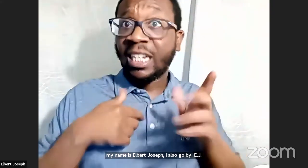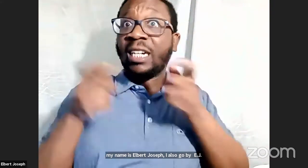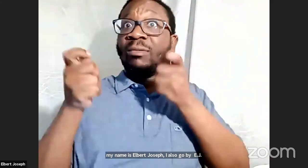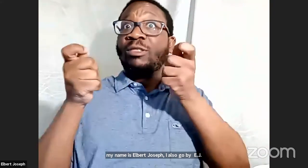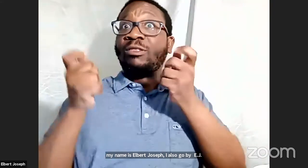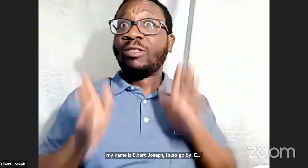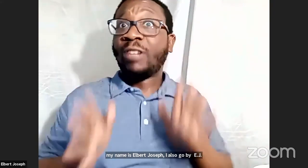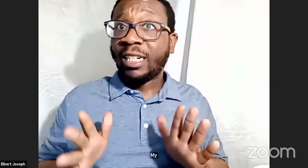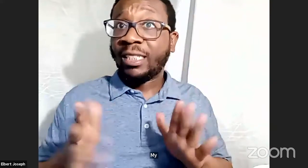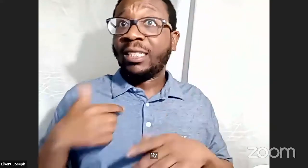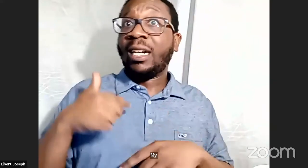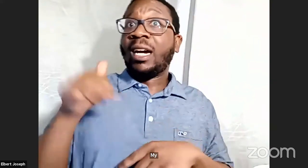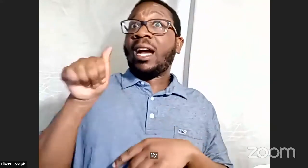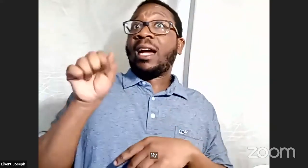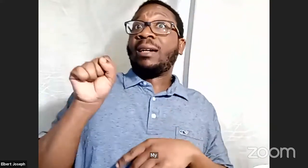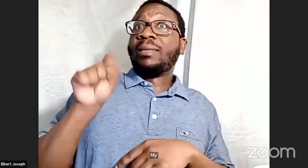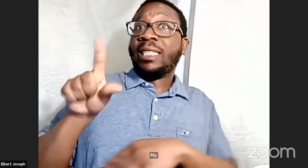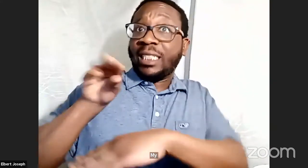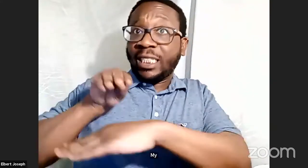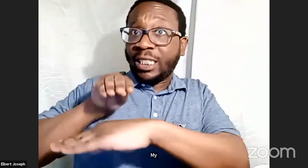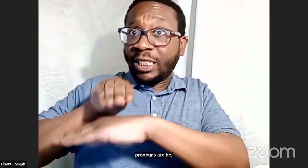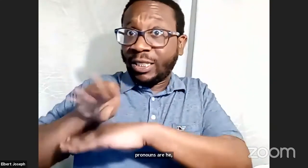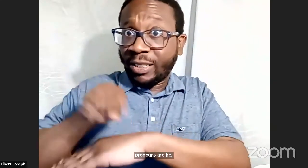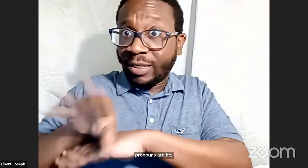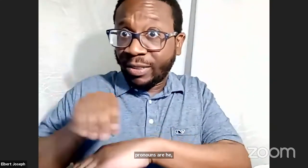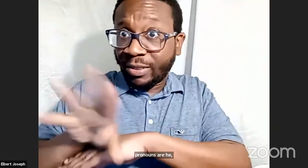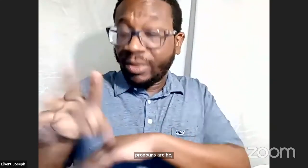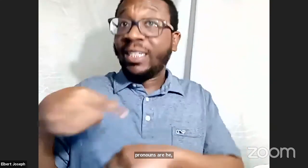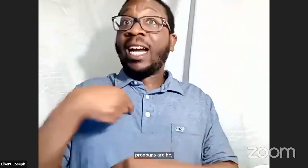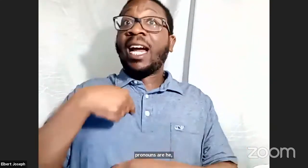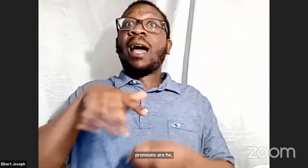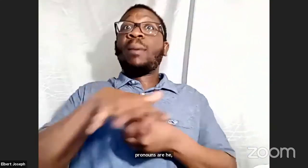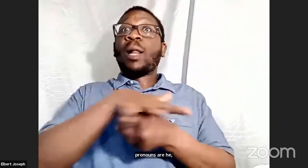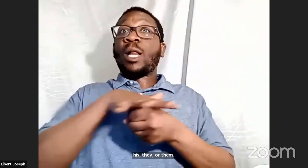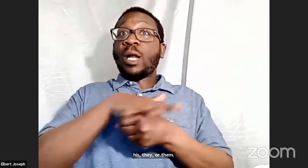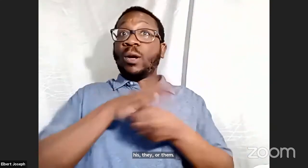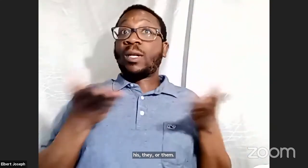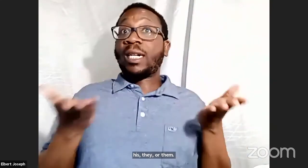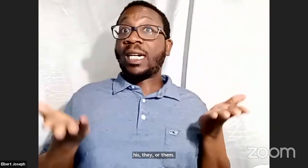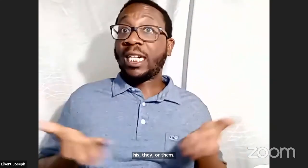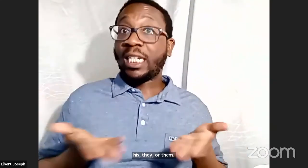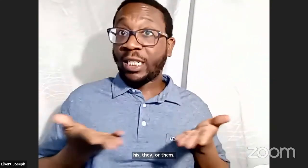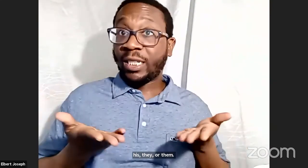an advocate director, an ASL consultant.